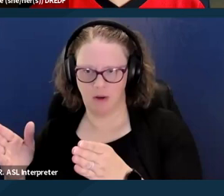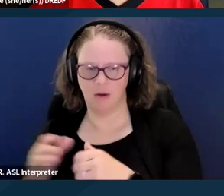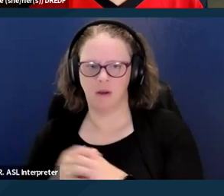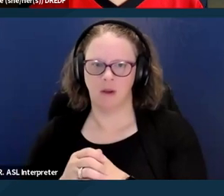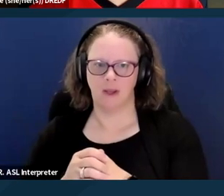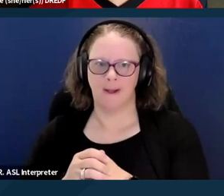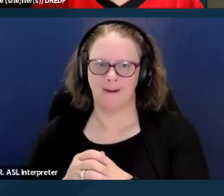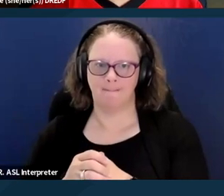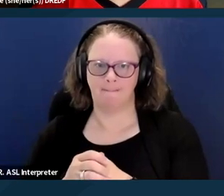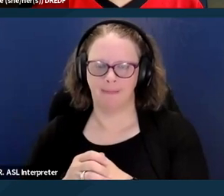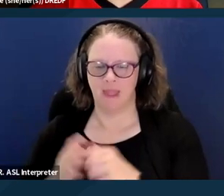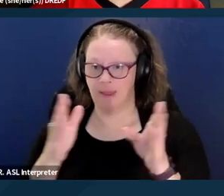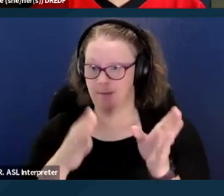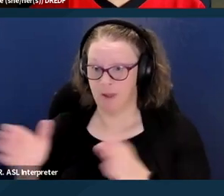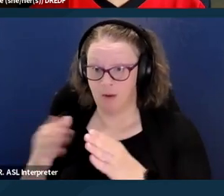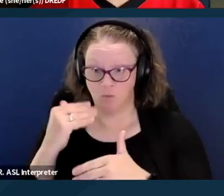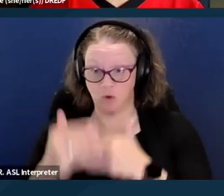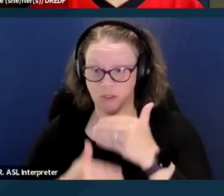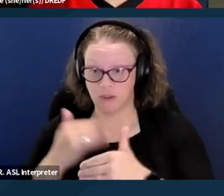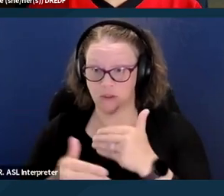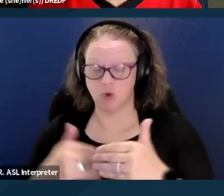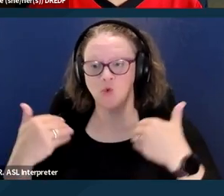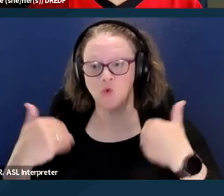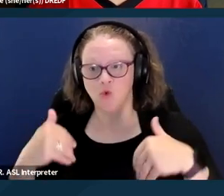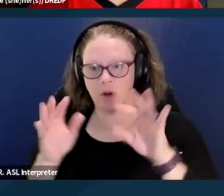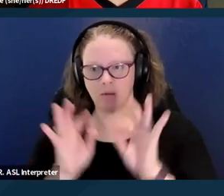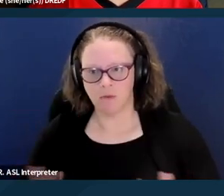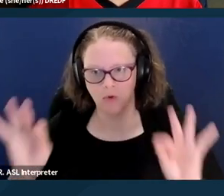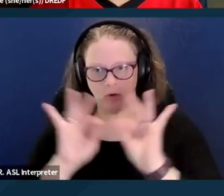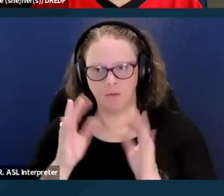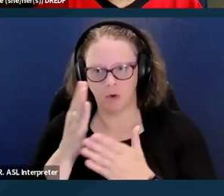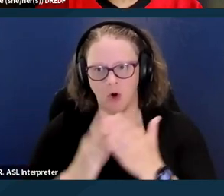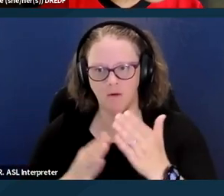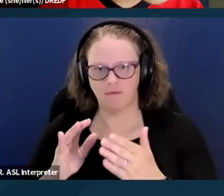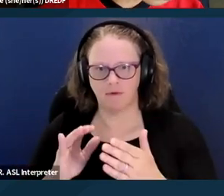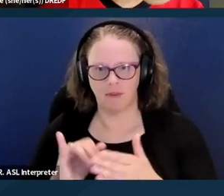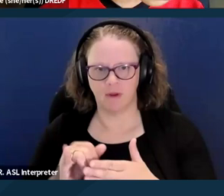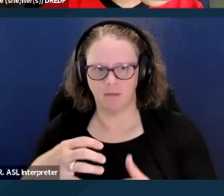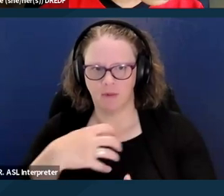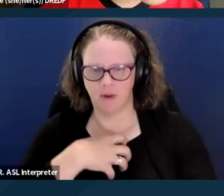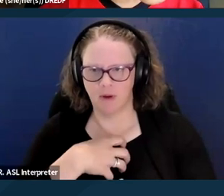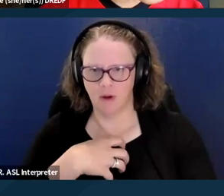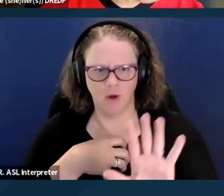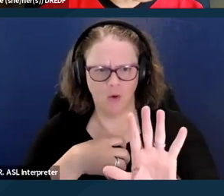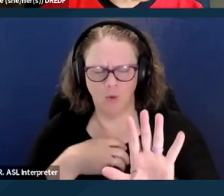The plan processes are a pretty important part of the complaint. Oh, are we at medical services?